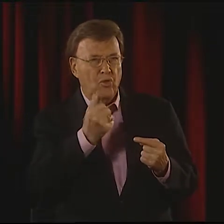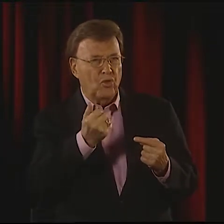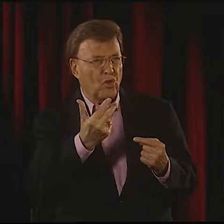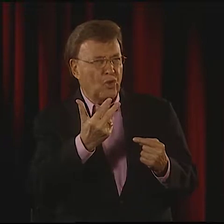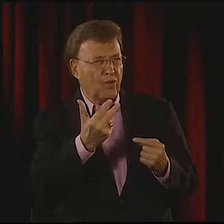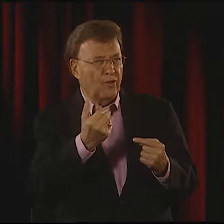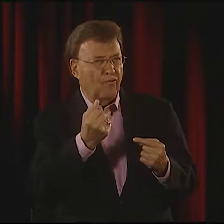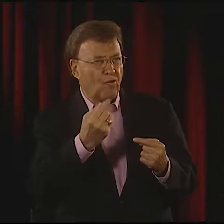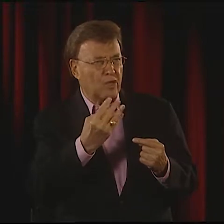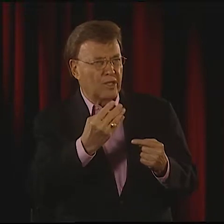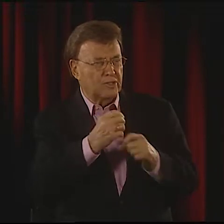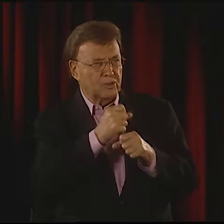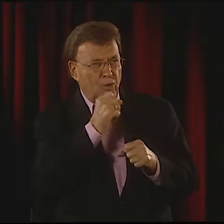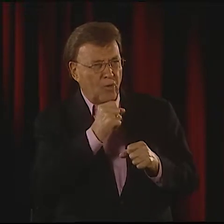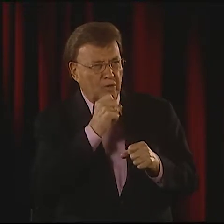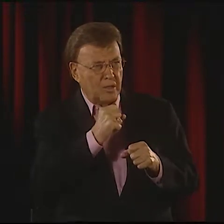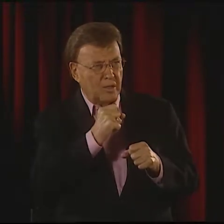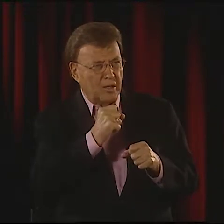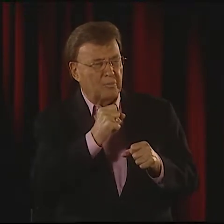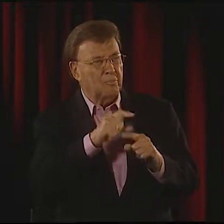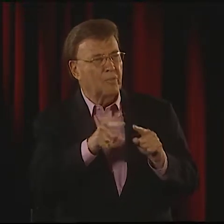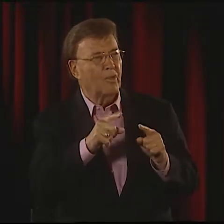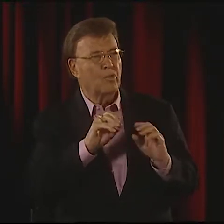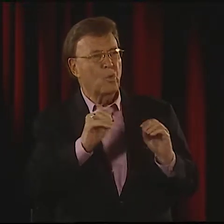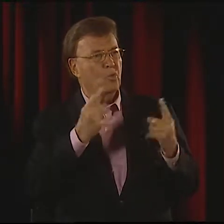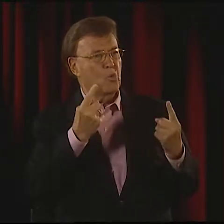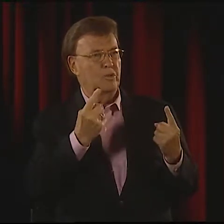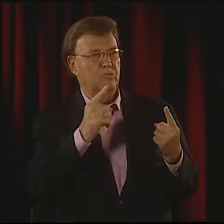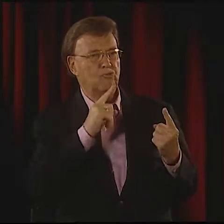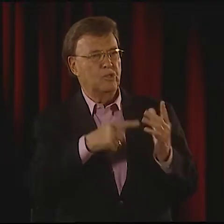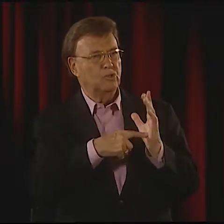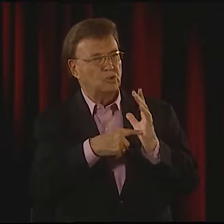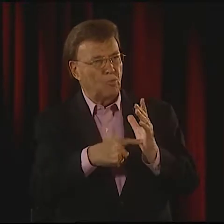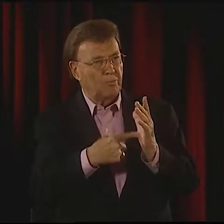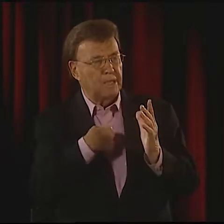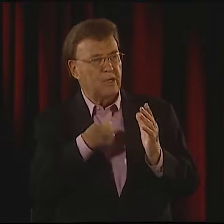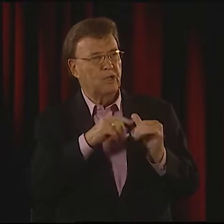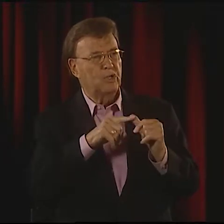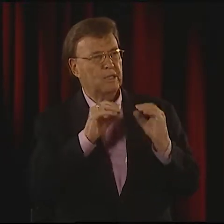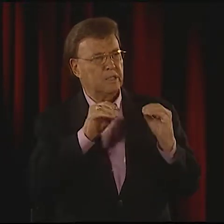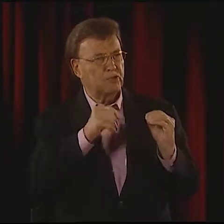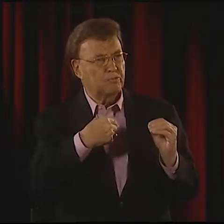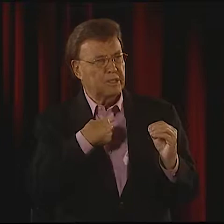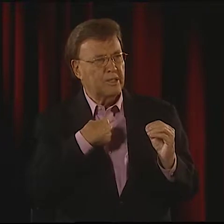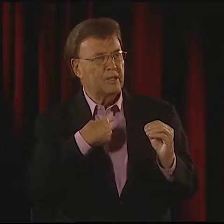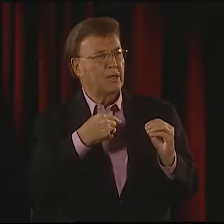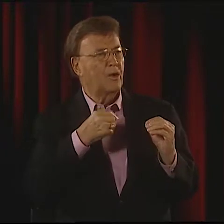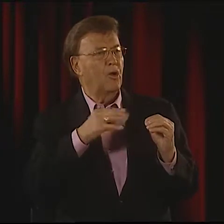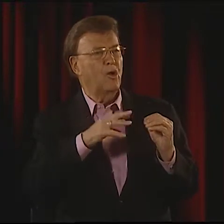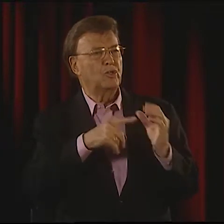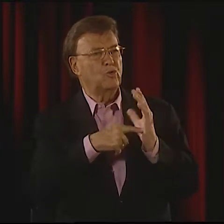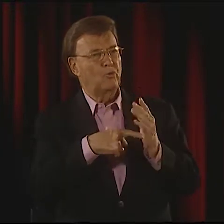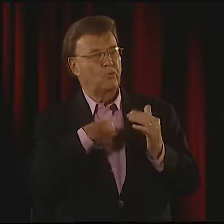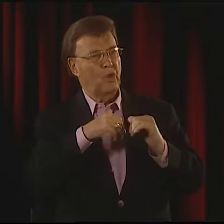THAT WAS WHEN I WAS 13 OR 14 YEARS OLD. NO ONE REALLY SHOWED ME OR TAUGHT ME